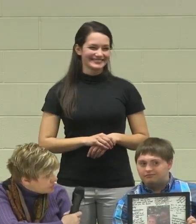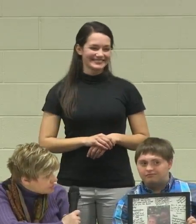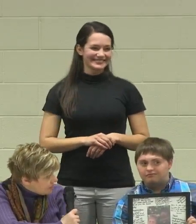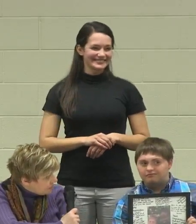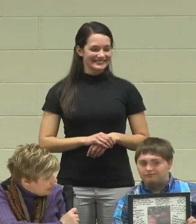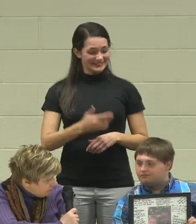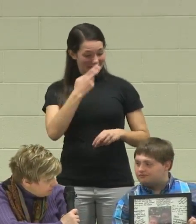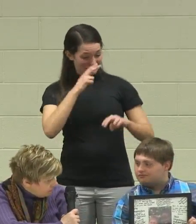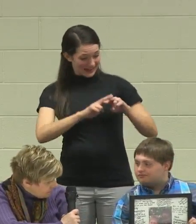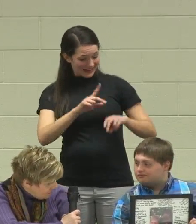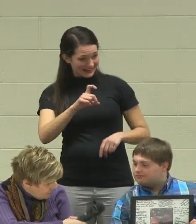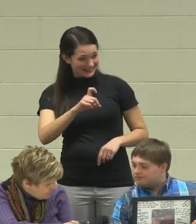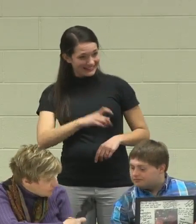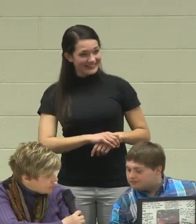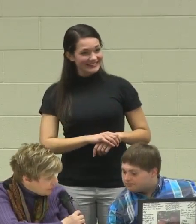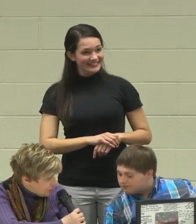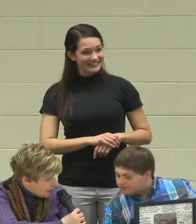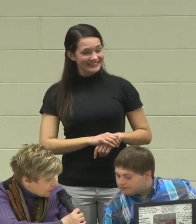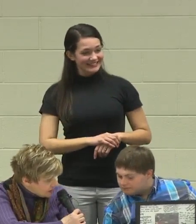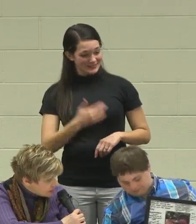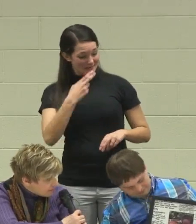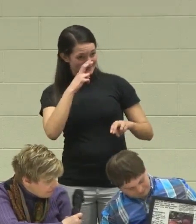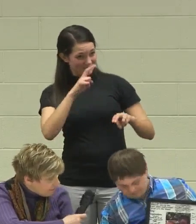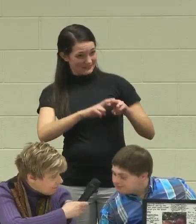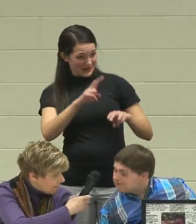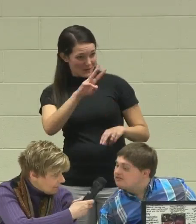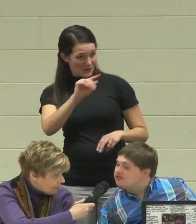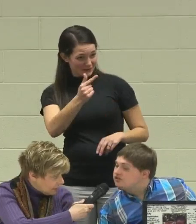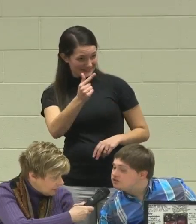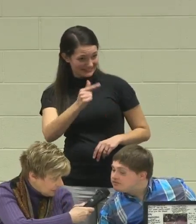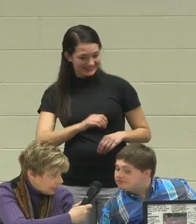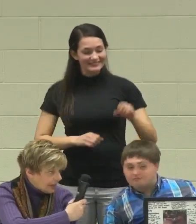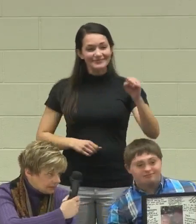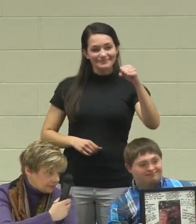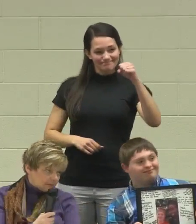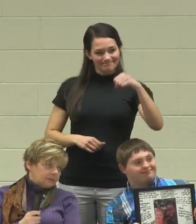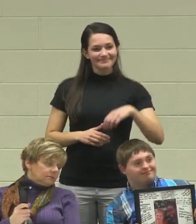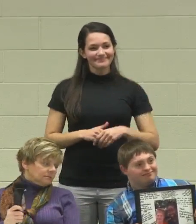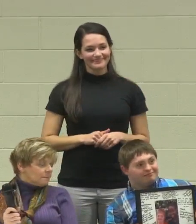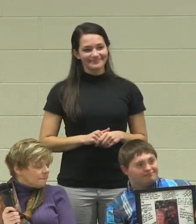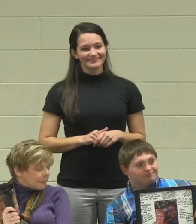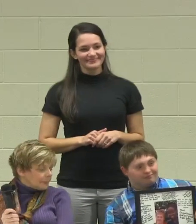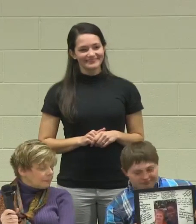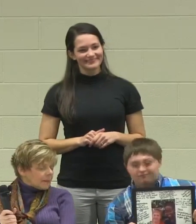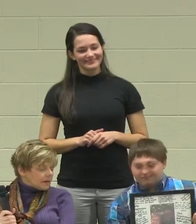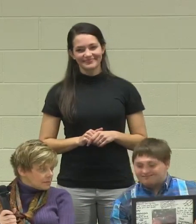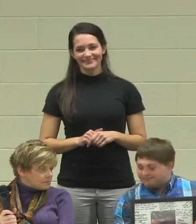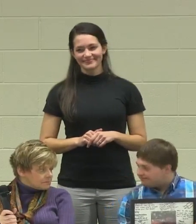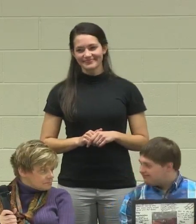Did you have fun? Did you have fun at Walgreens? "Yes."